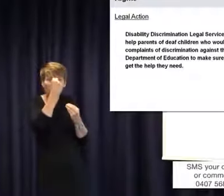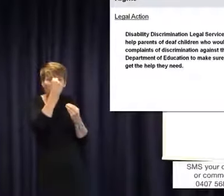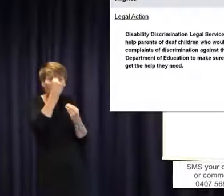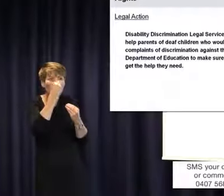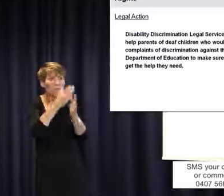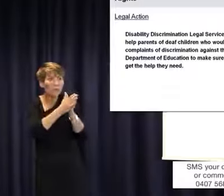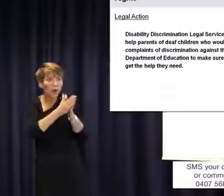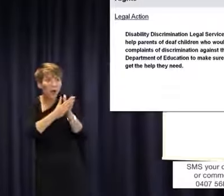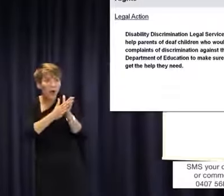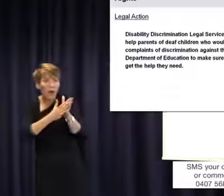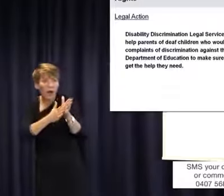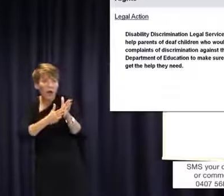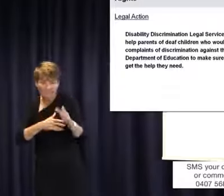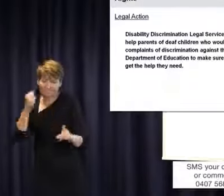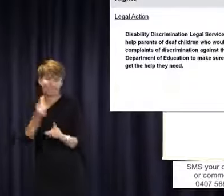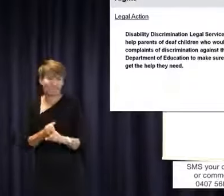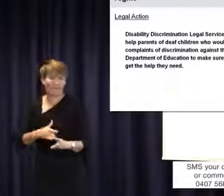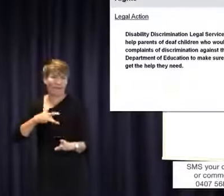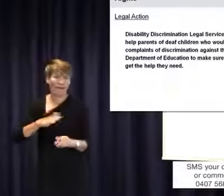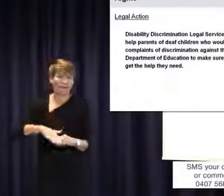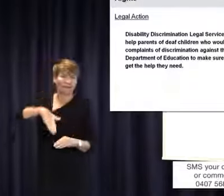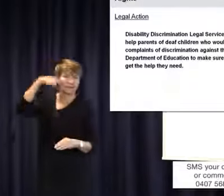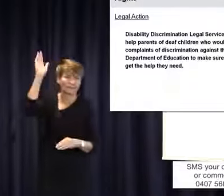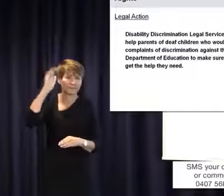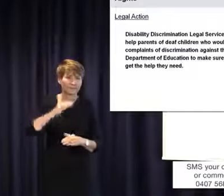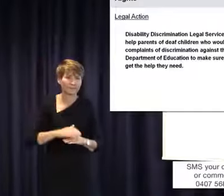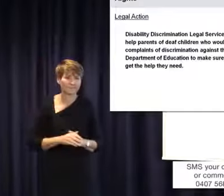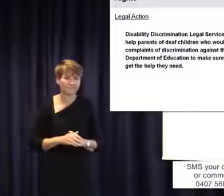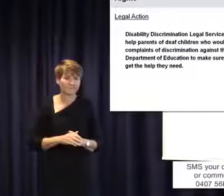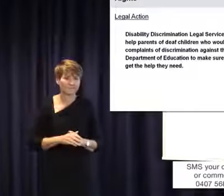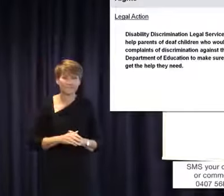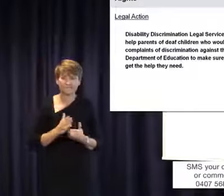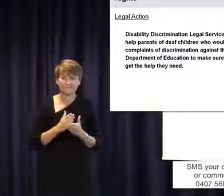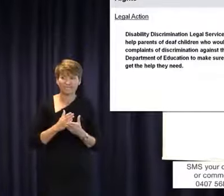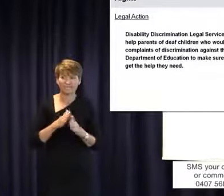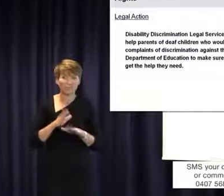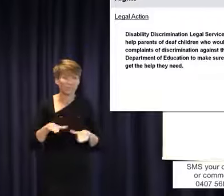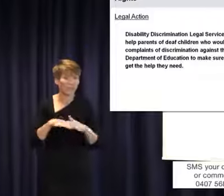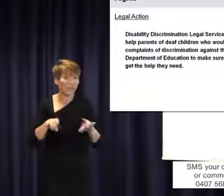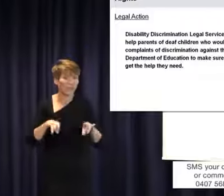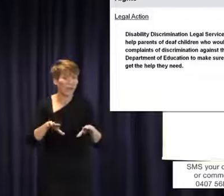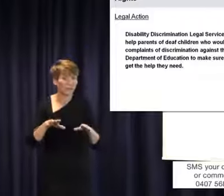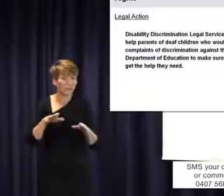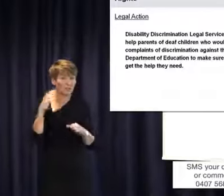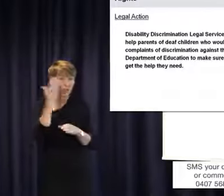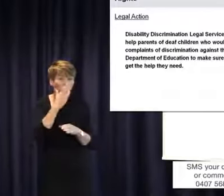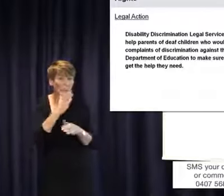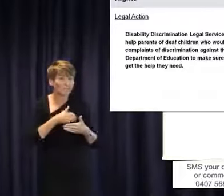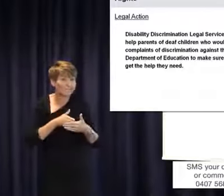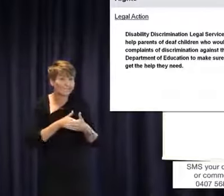of lack of access for children in Australian schools to their education has just been highlighted